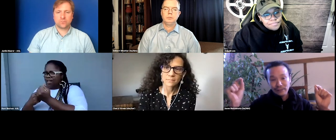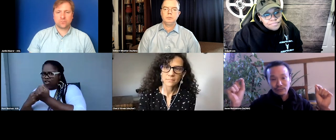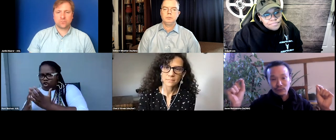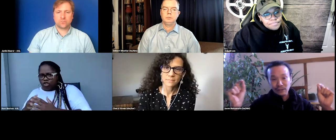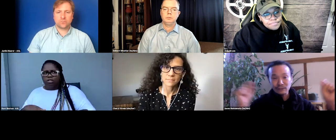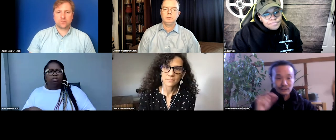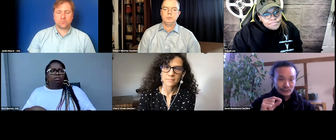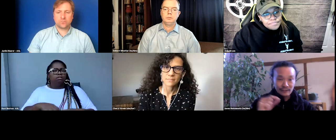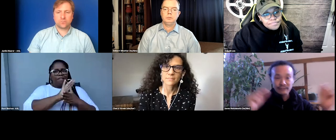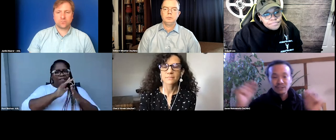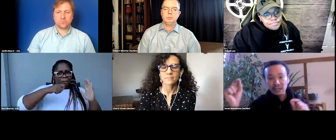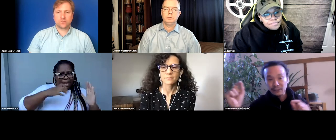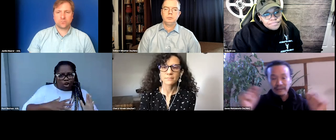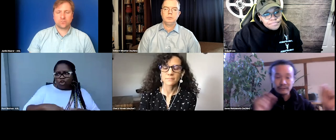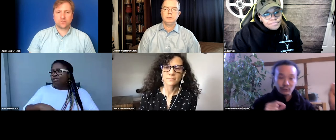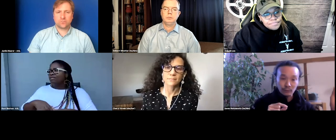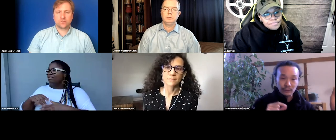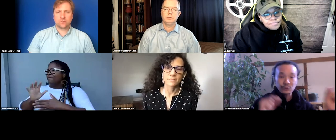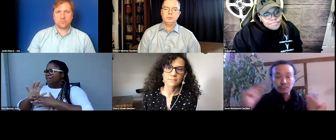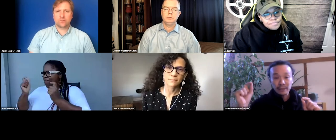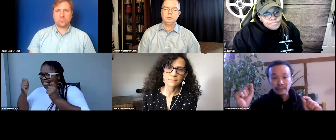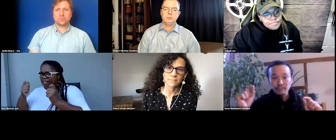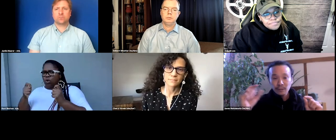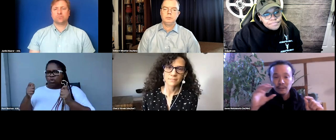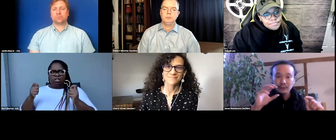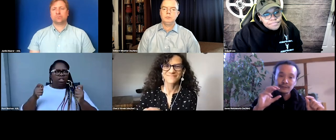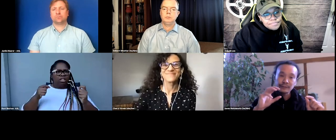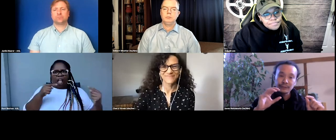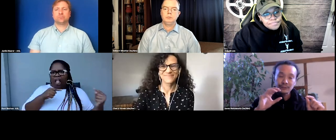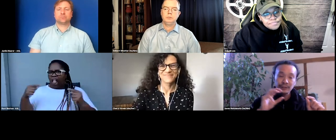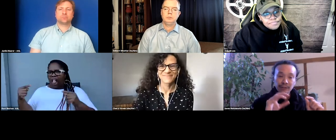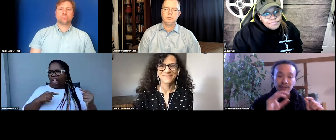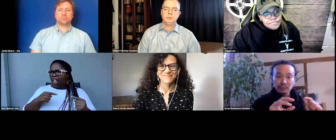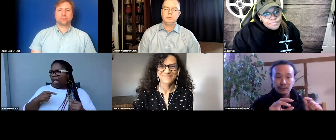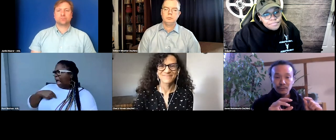film festivals aren't toggling back and forth about who should pay. There's a very key component.